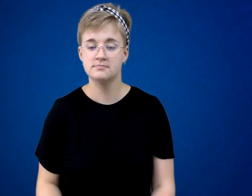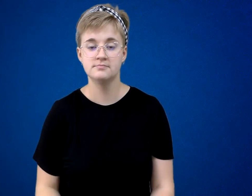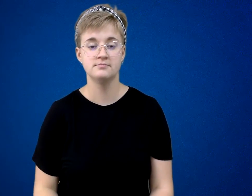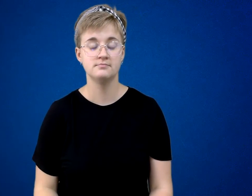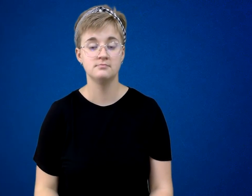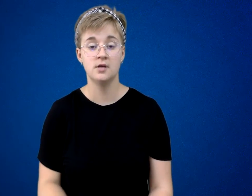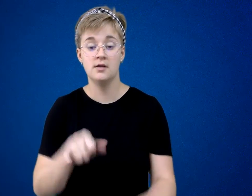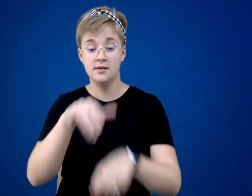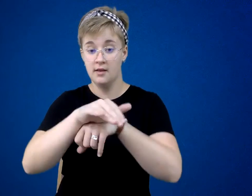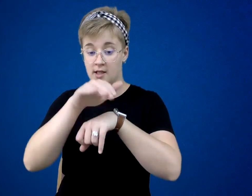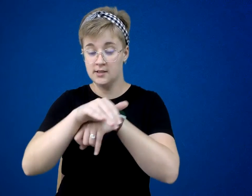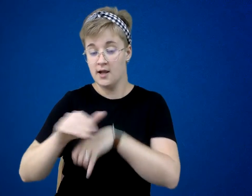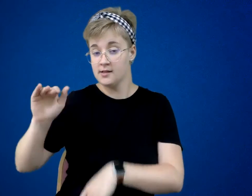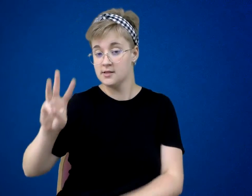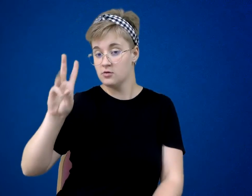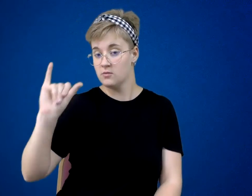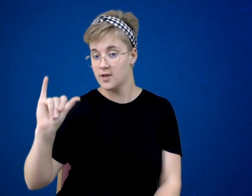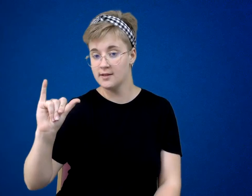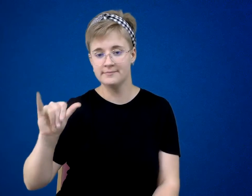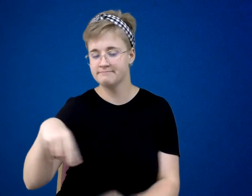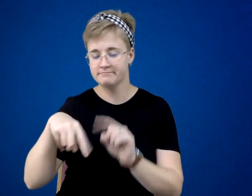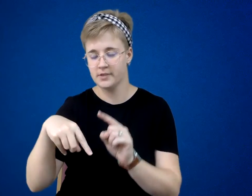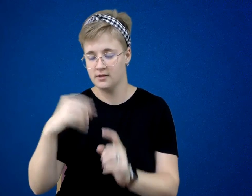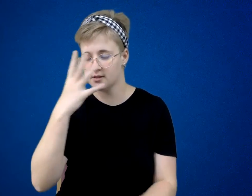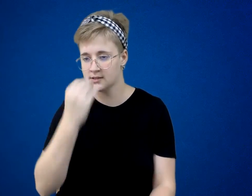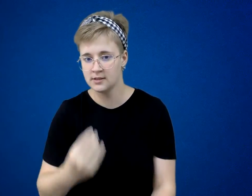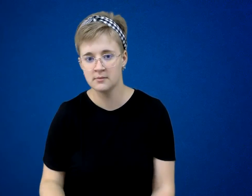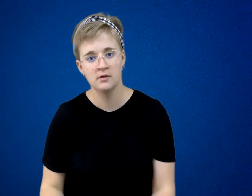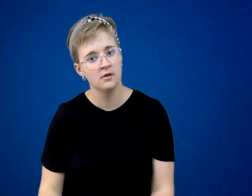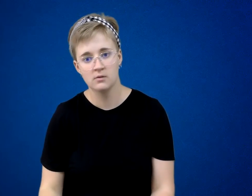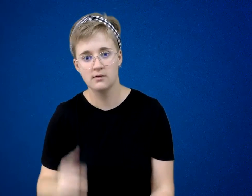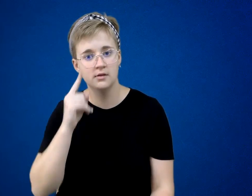That night little Willy couldn’t sleep—his eye was killing him.